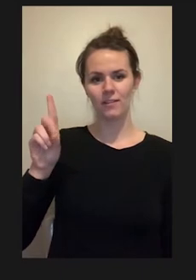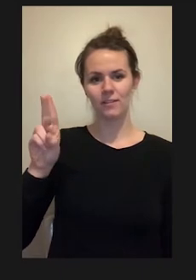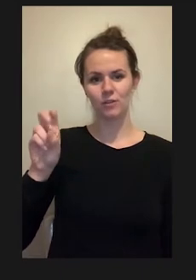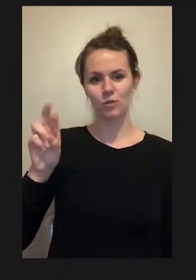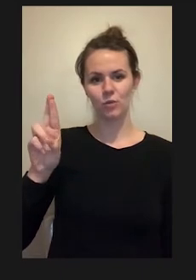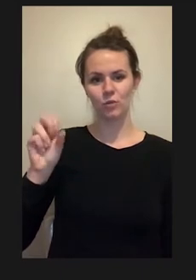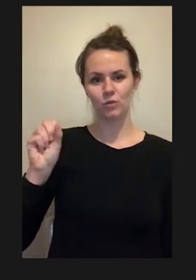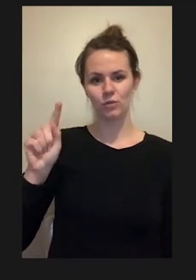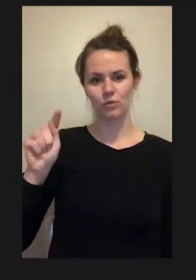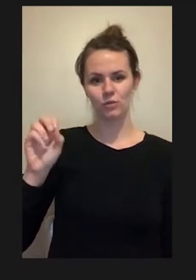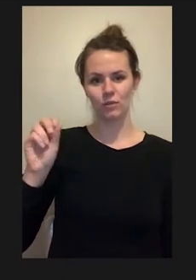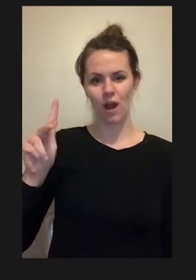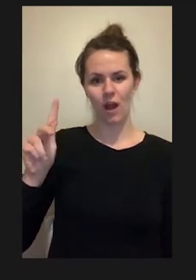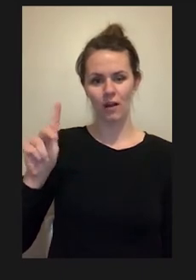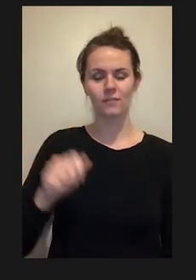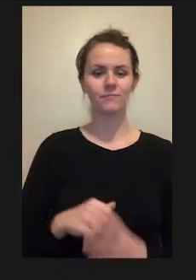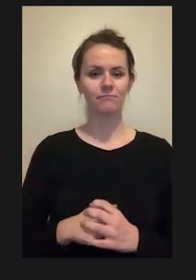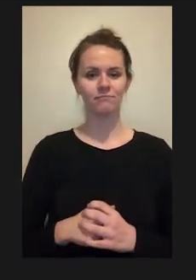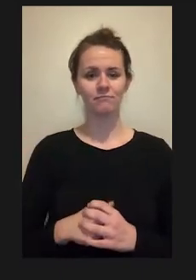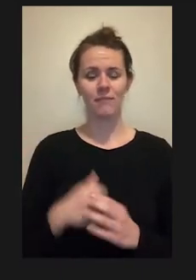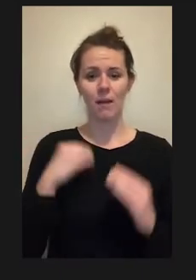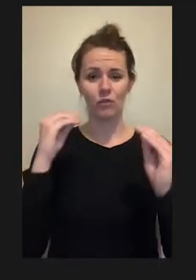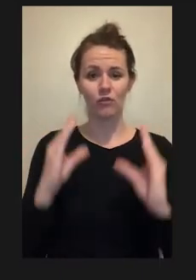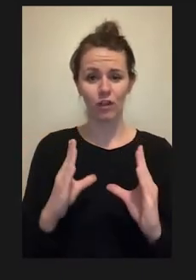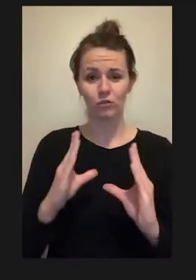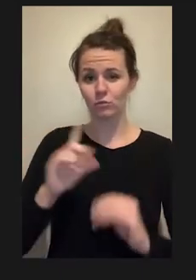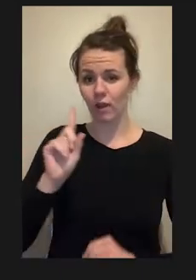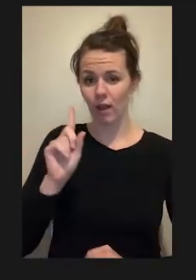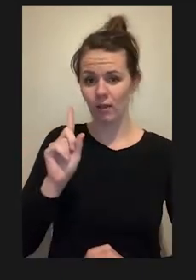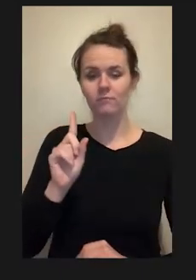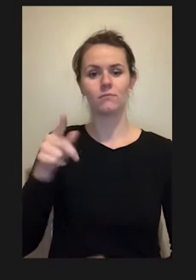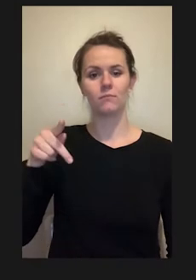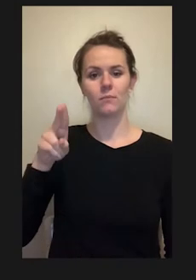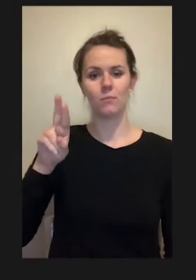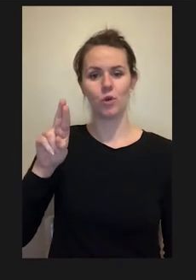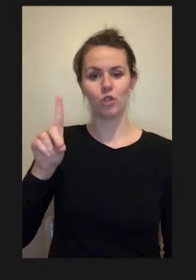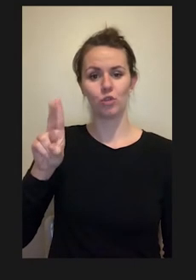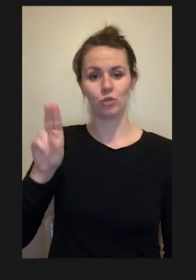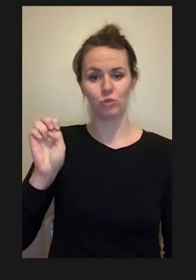Hi, I’m Brad Duerstock at Purdue University. I use the pronouns he/him. I'm a white male